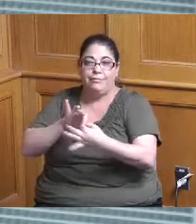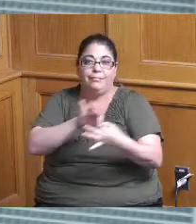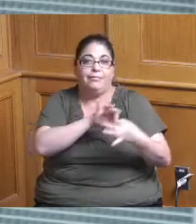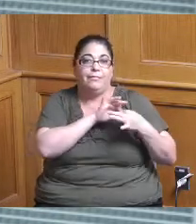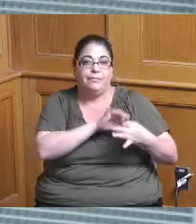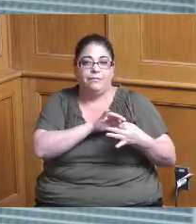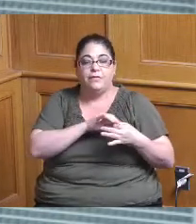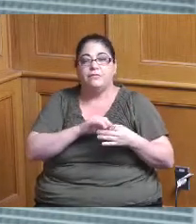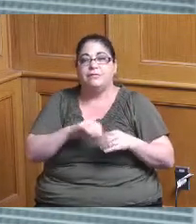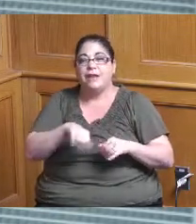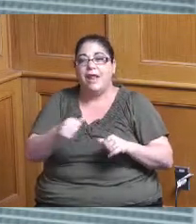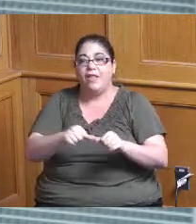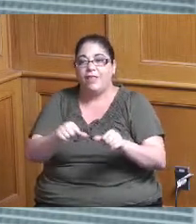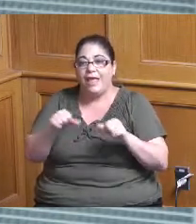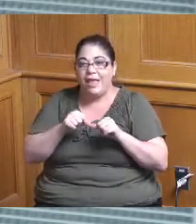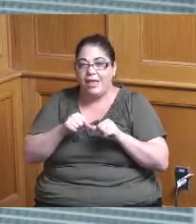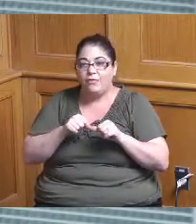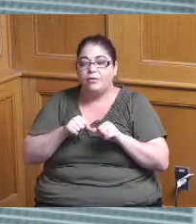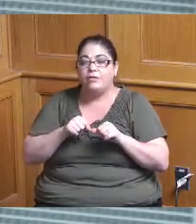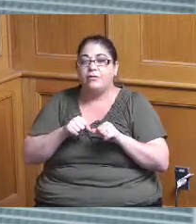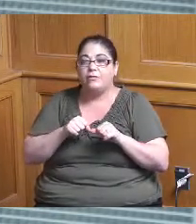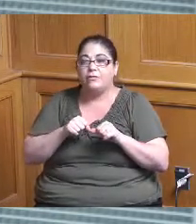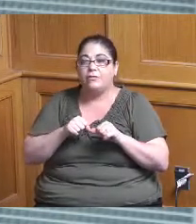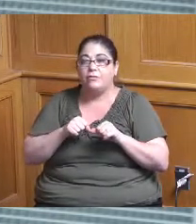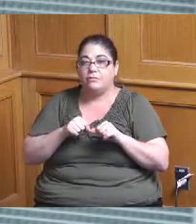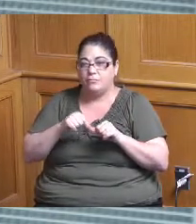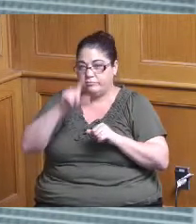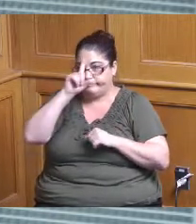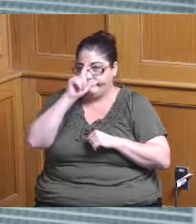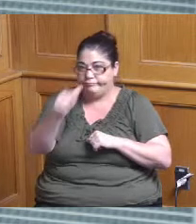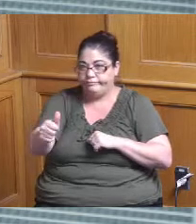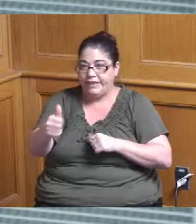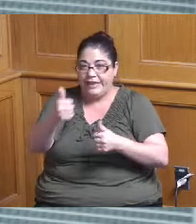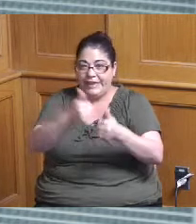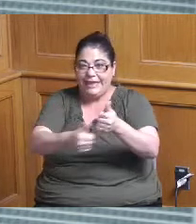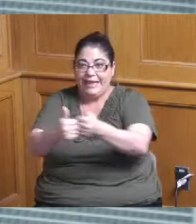I feel like leaving all of the procurement tests up to each division and you know even down to a